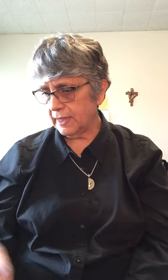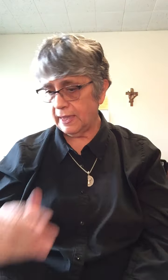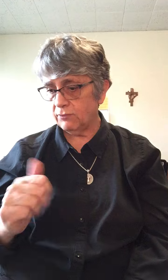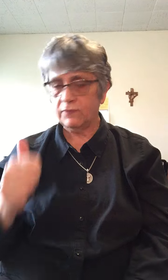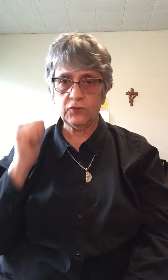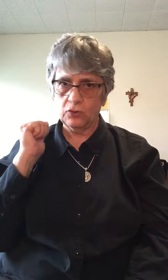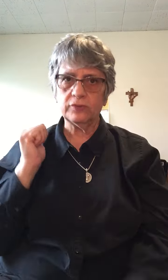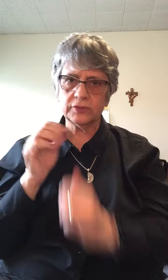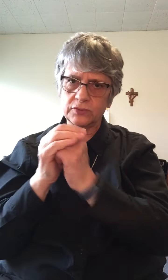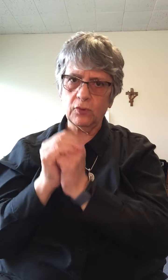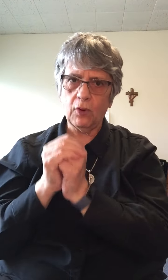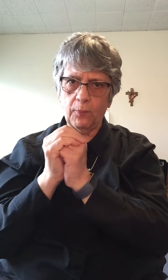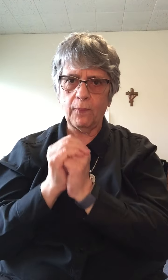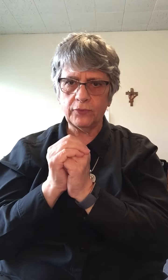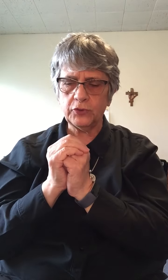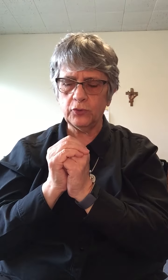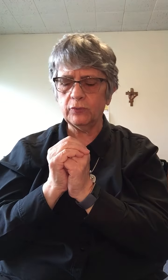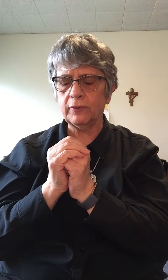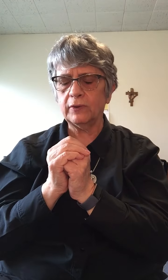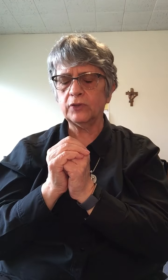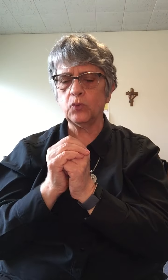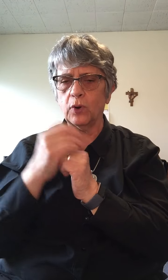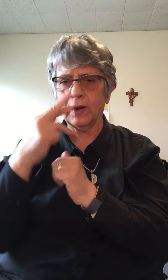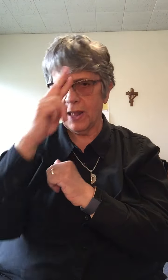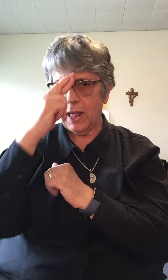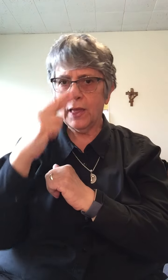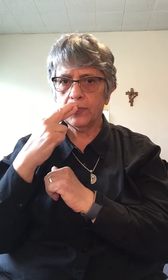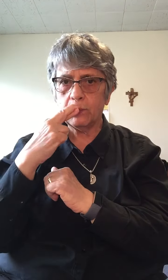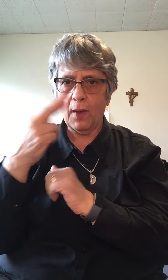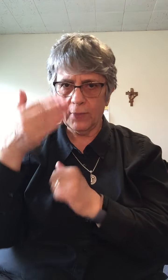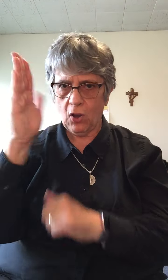he refused to, to adore the Roman god.